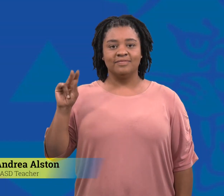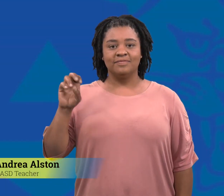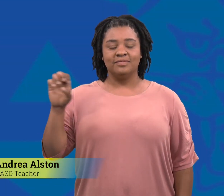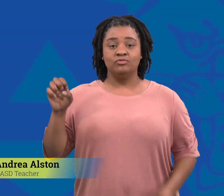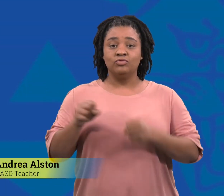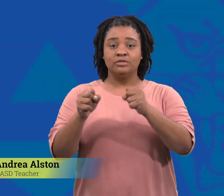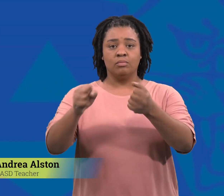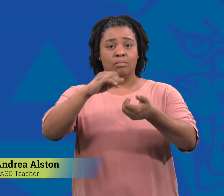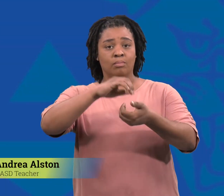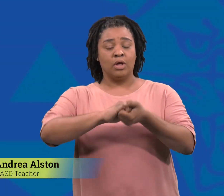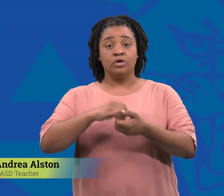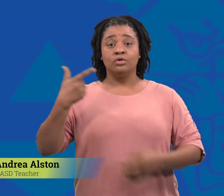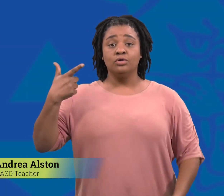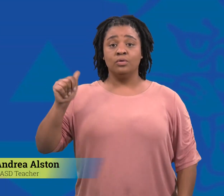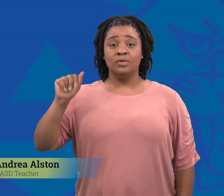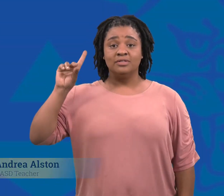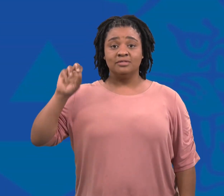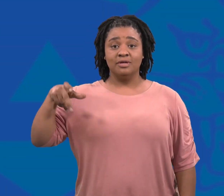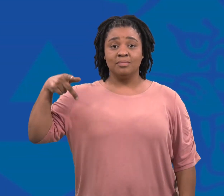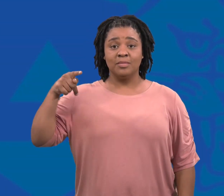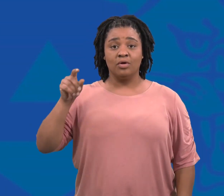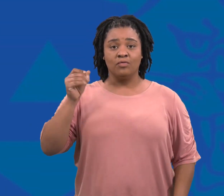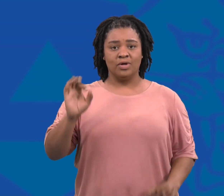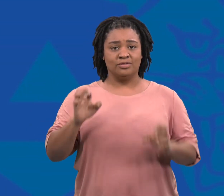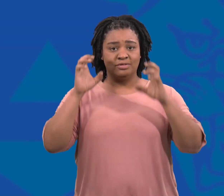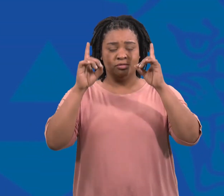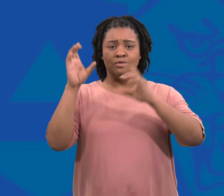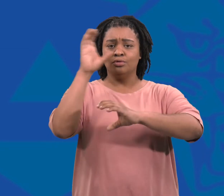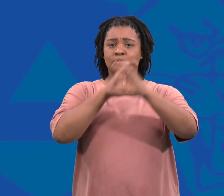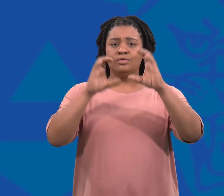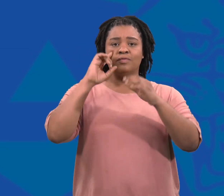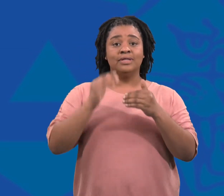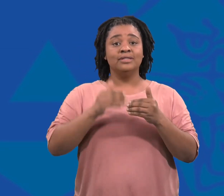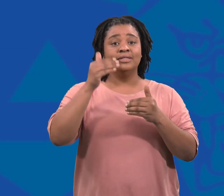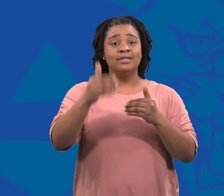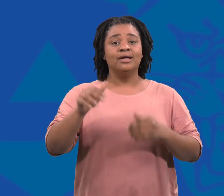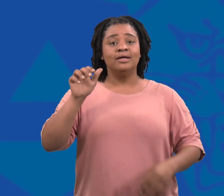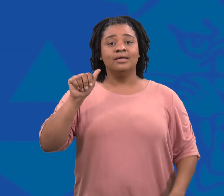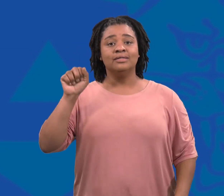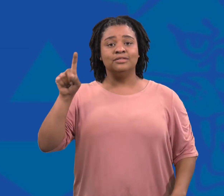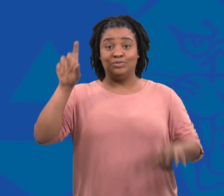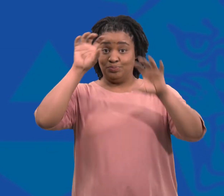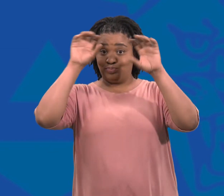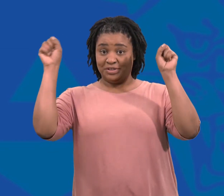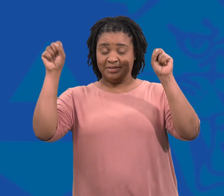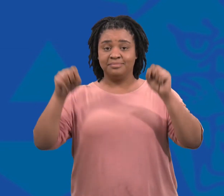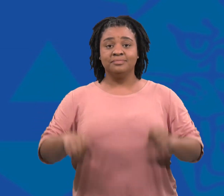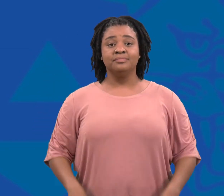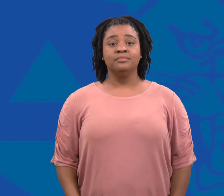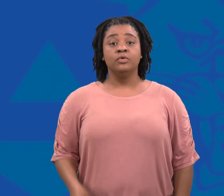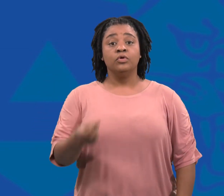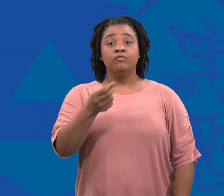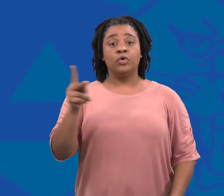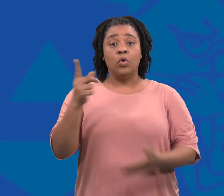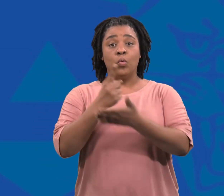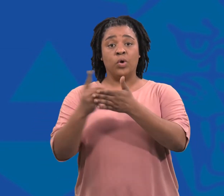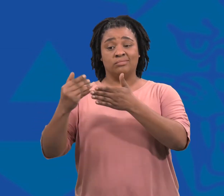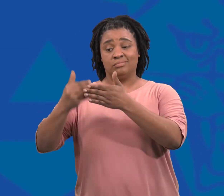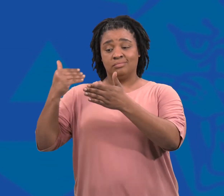Innivee Strategies is partnering with the Georgia Department of Education to search for the next AASD Superintendent.